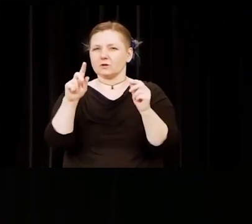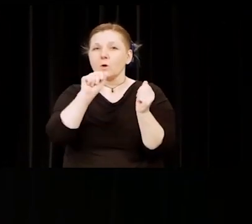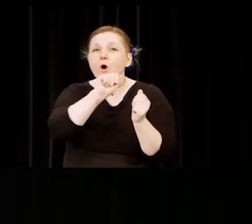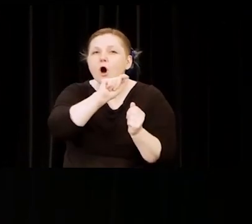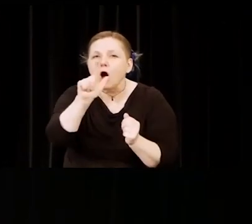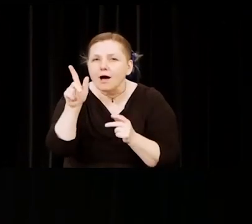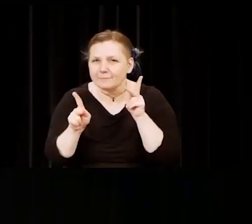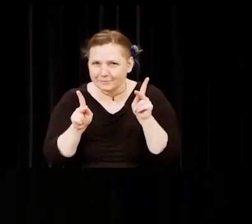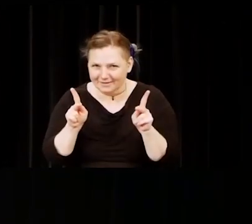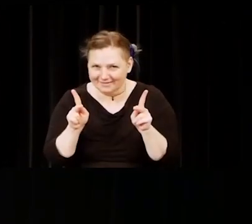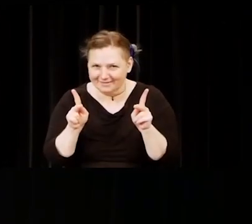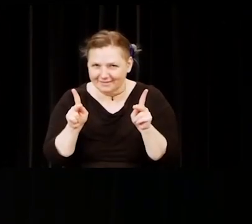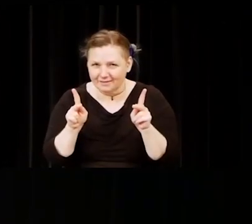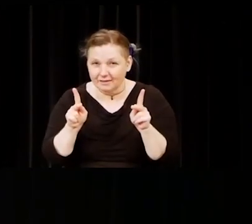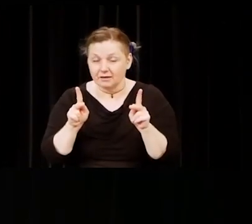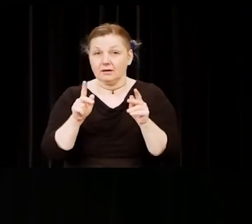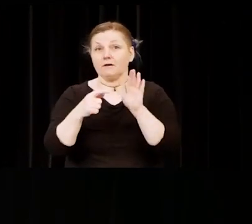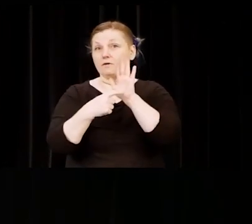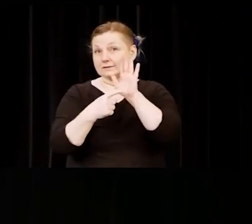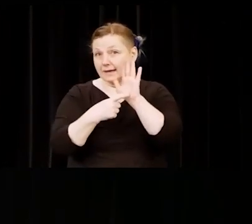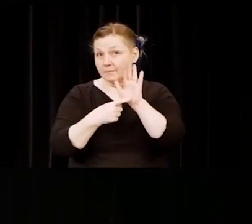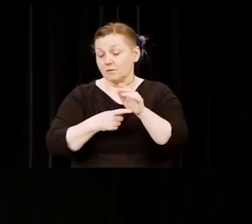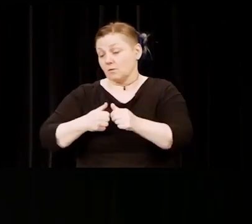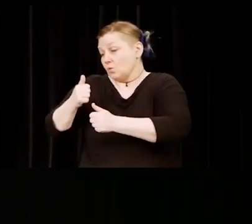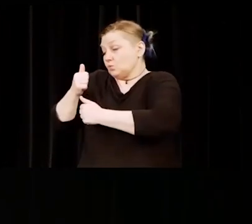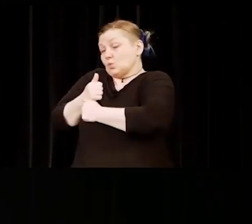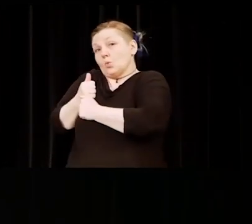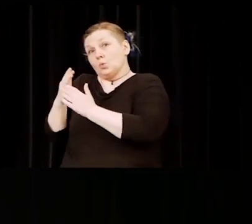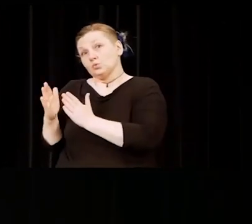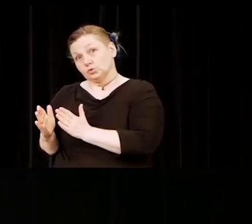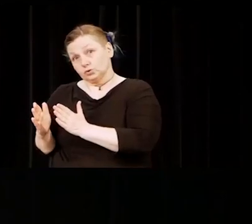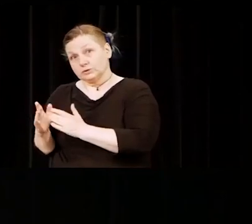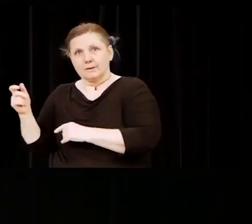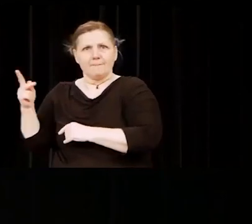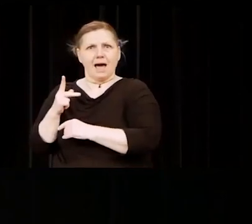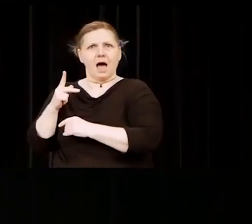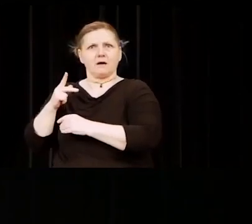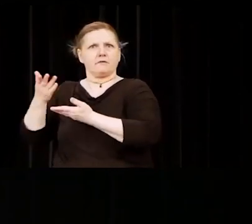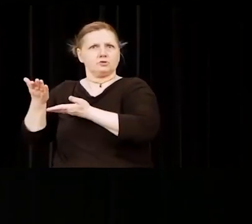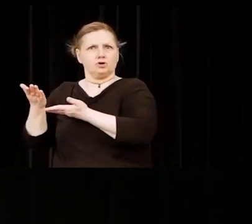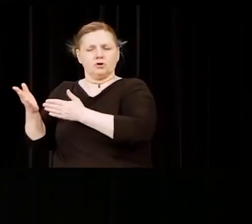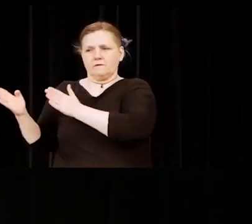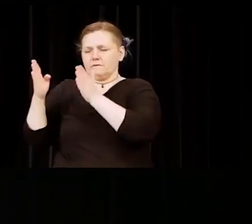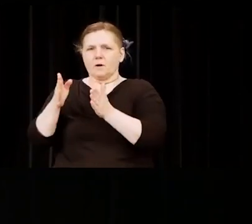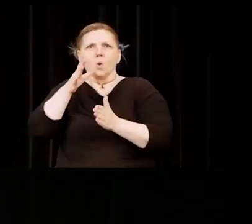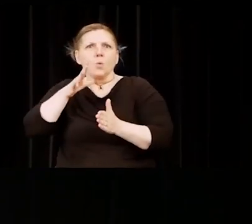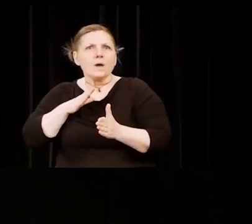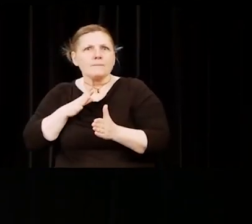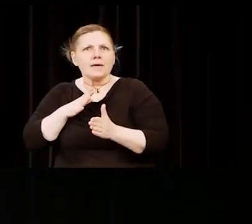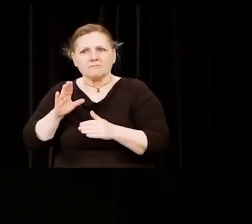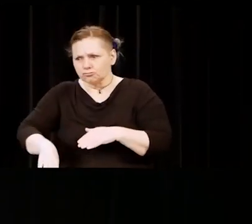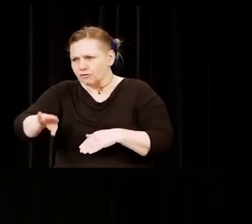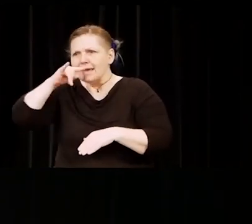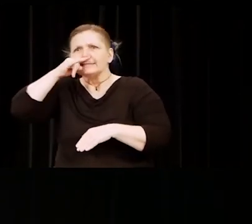Everyone. Soldiers returning from military service. Women entering the workforce